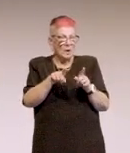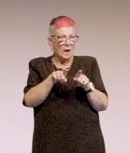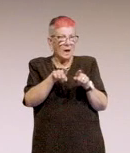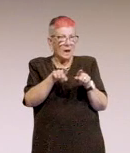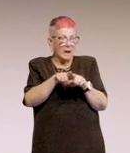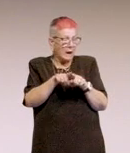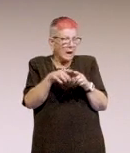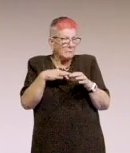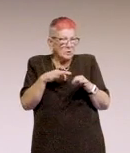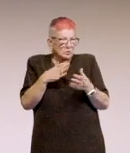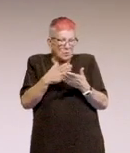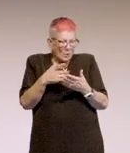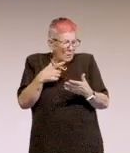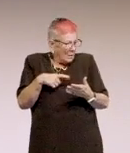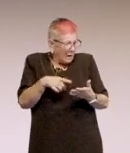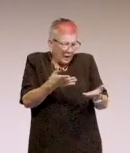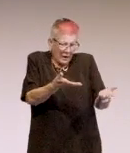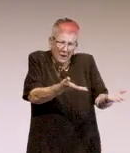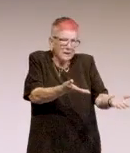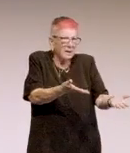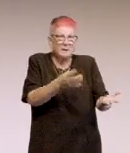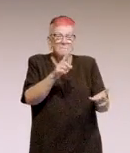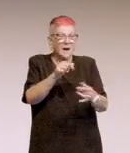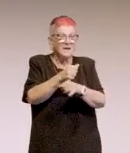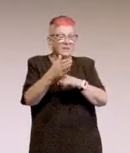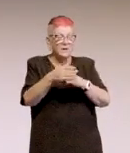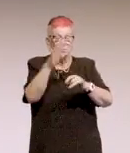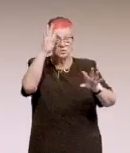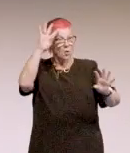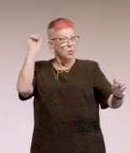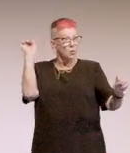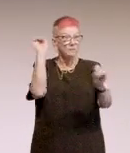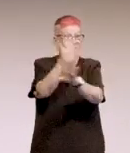I'm not sure. But in the end, got so confused that couldn't work out